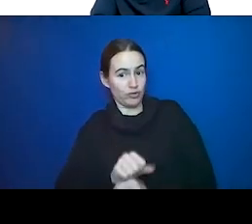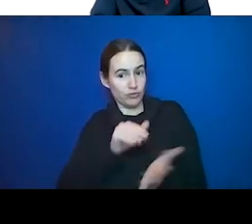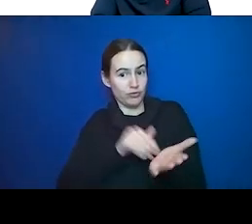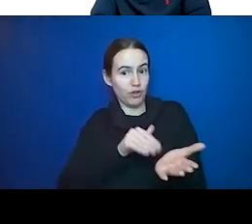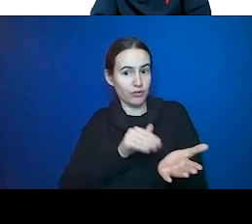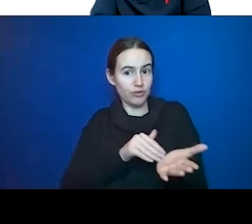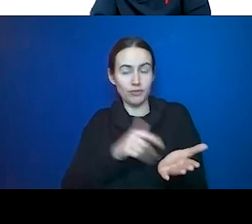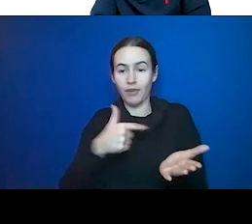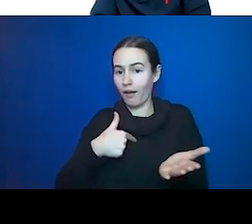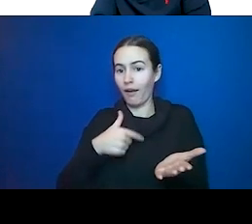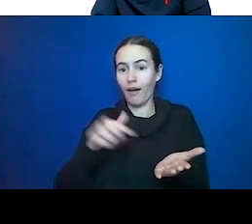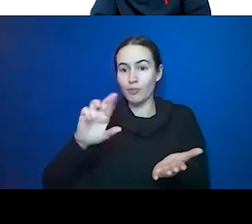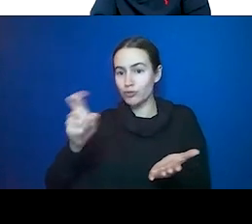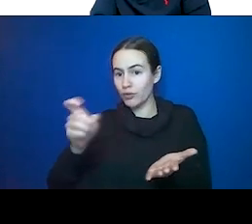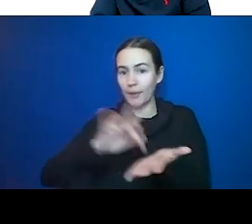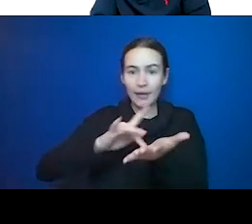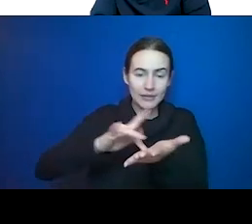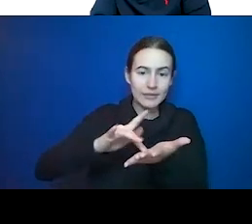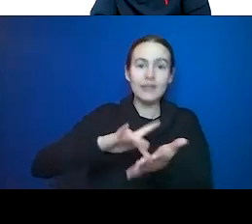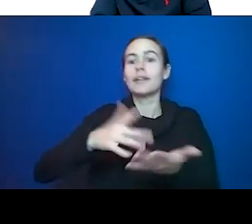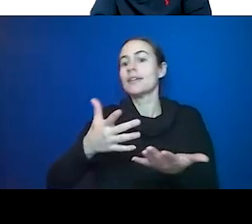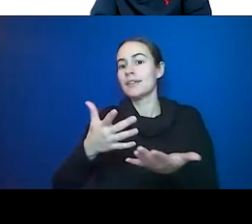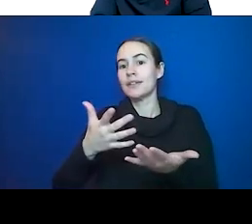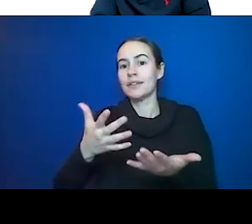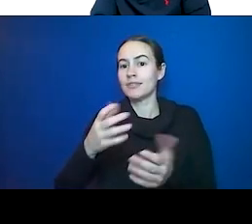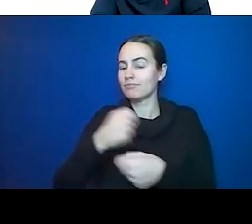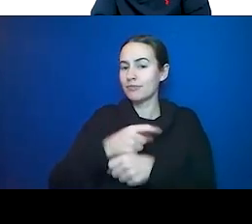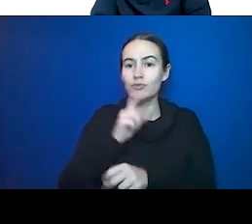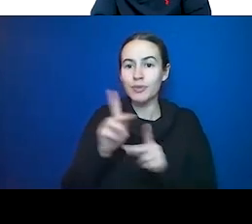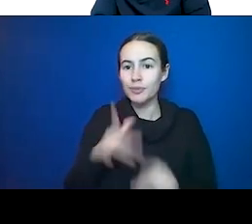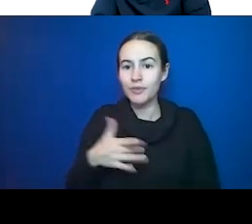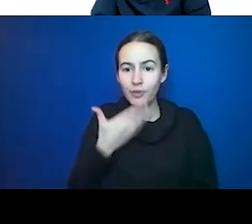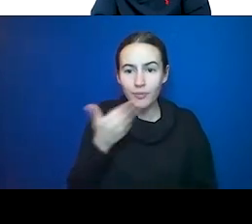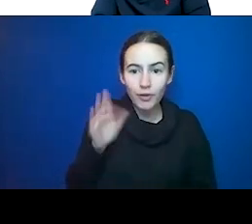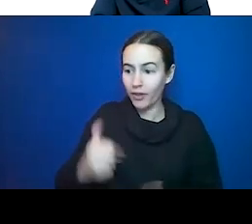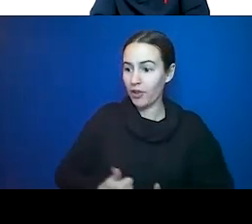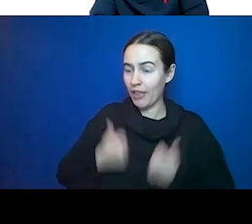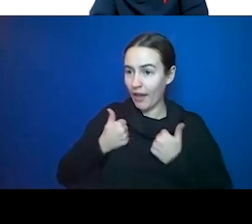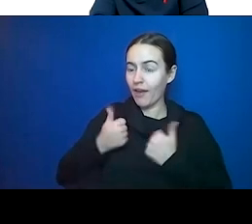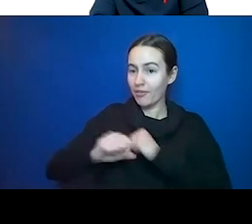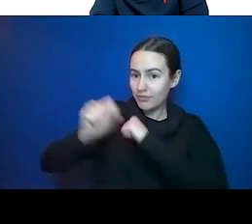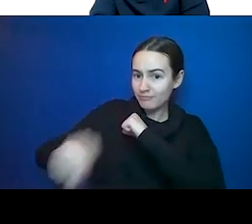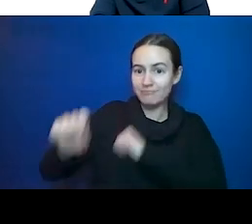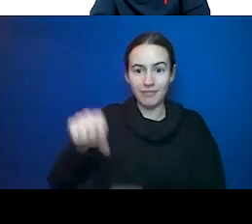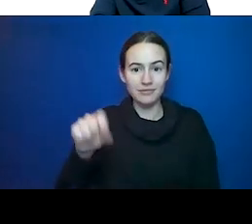people better and we know we are extending life and if you look at a lot of the data, heart attacks are decreasing, coronary